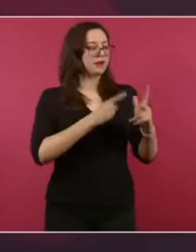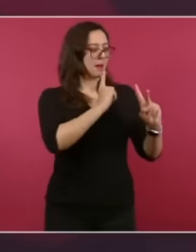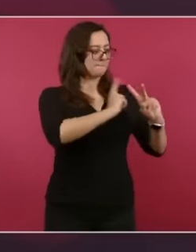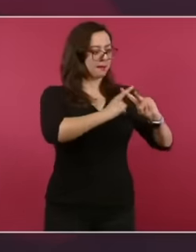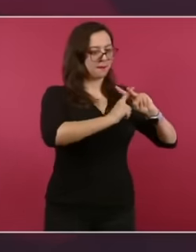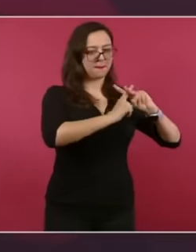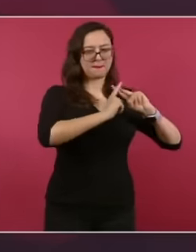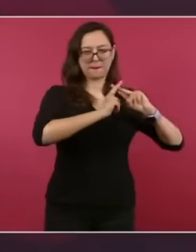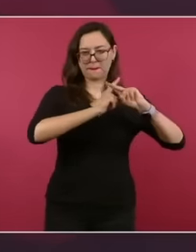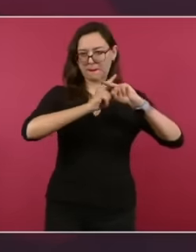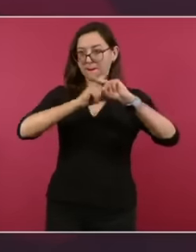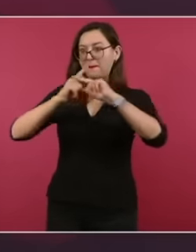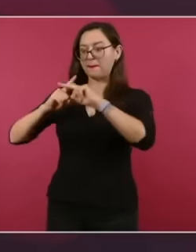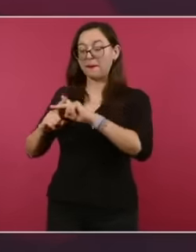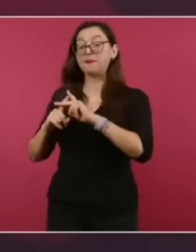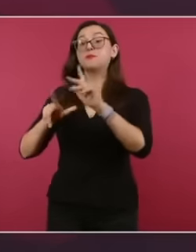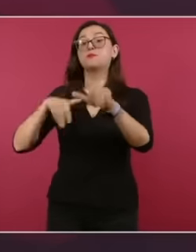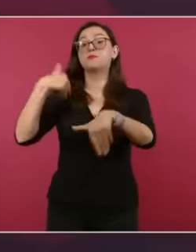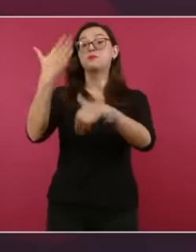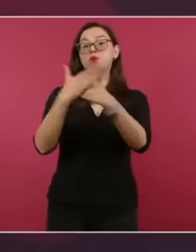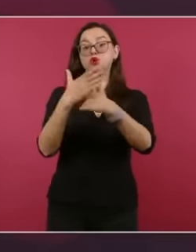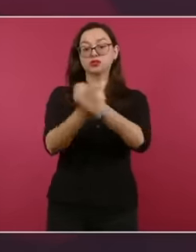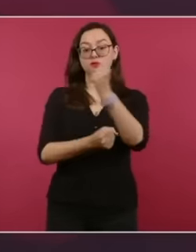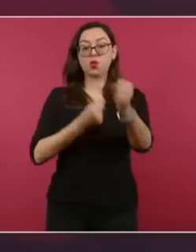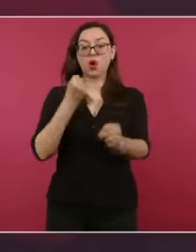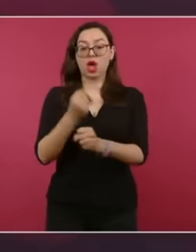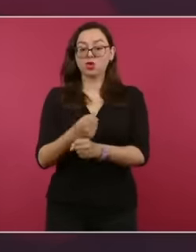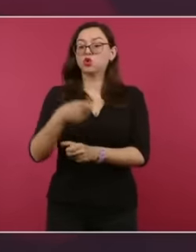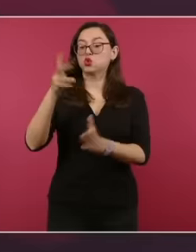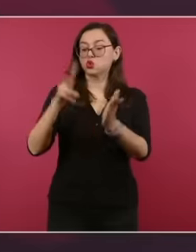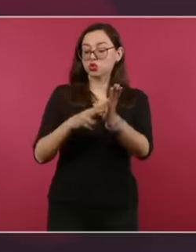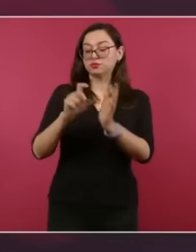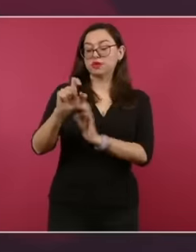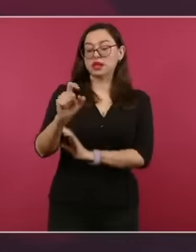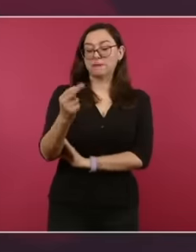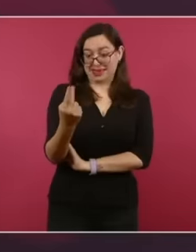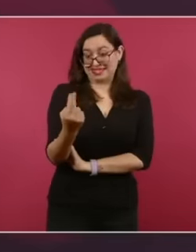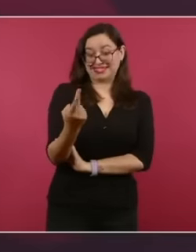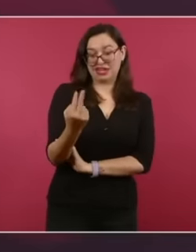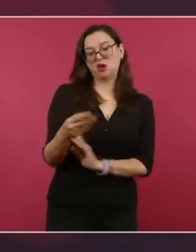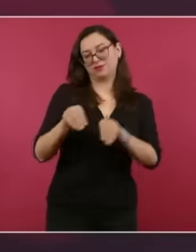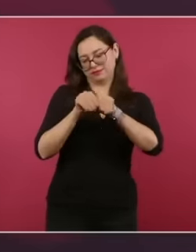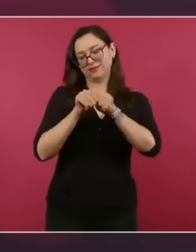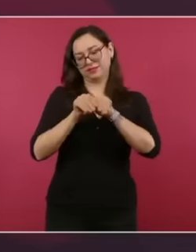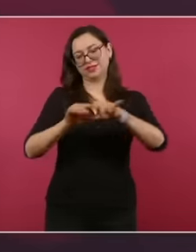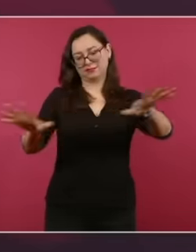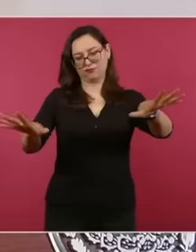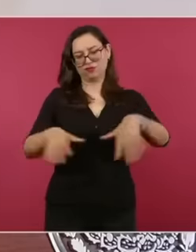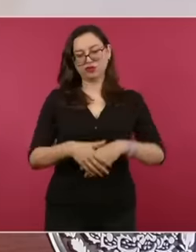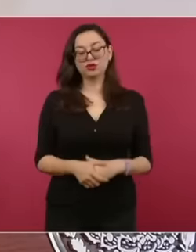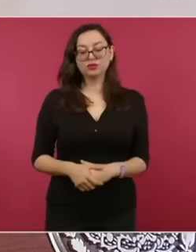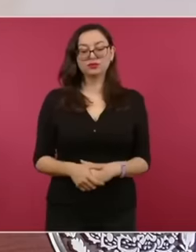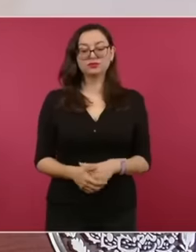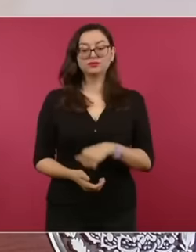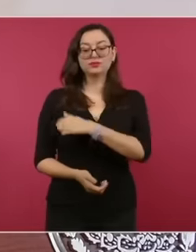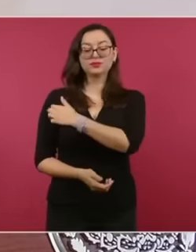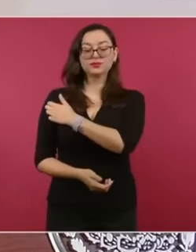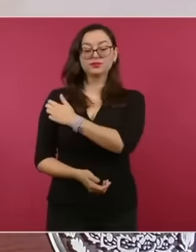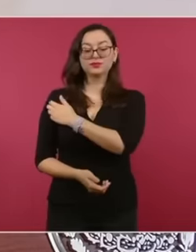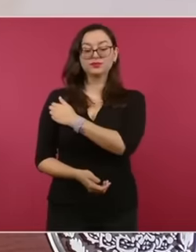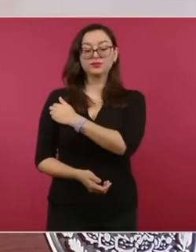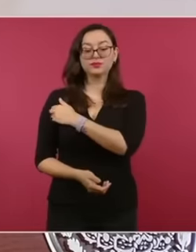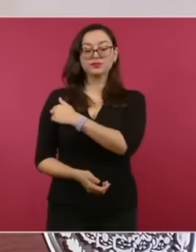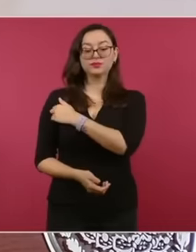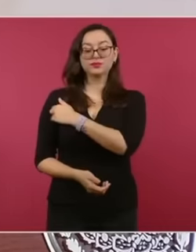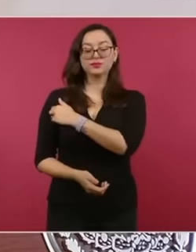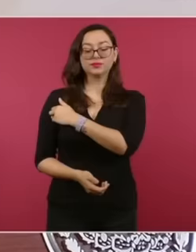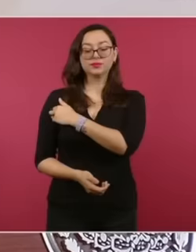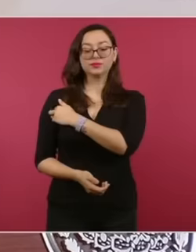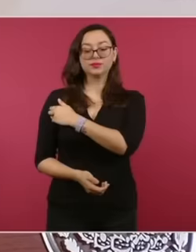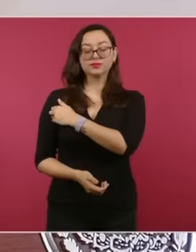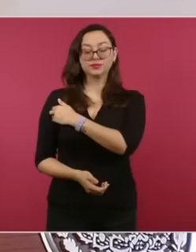on the 22nd and they made it known in July The pandemic was happening on the 23rd. That's why